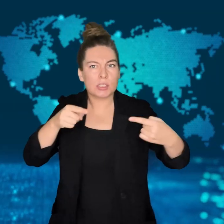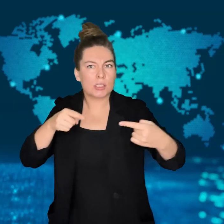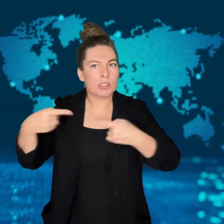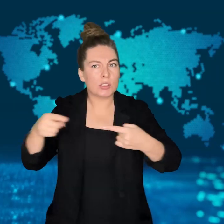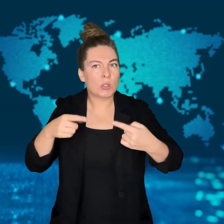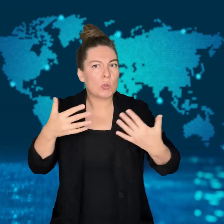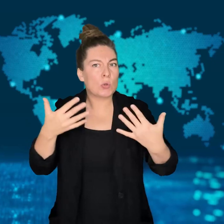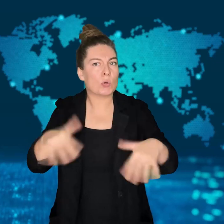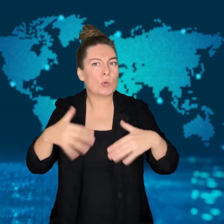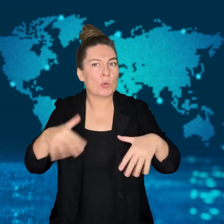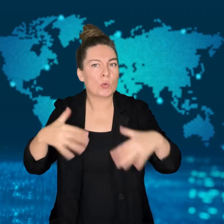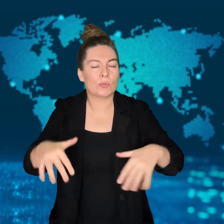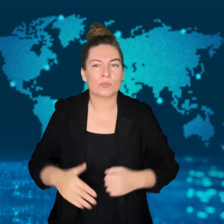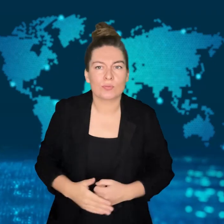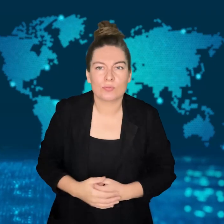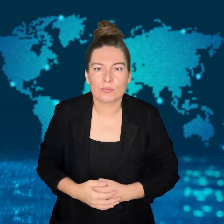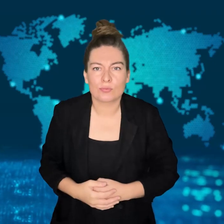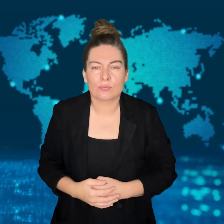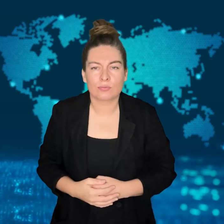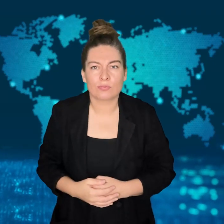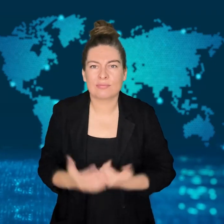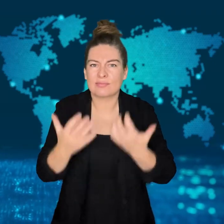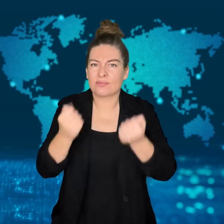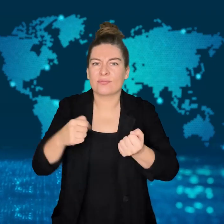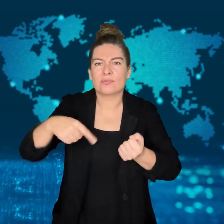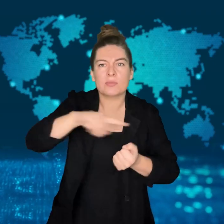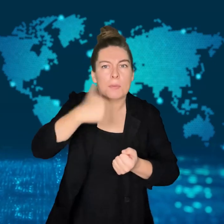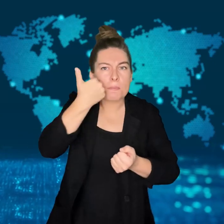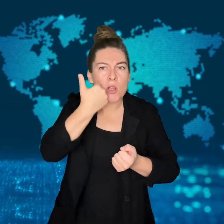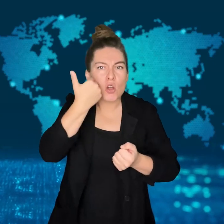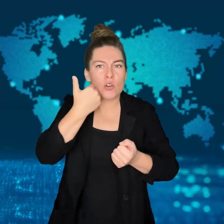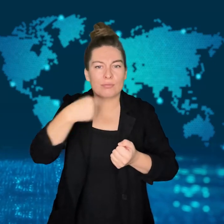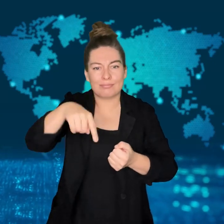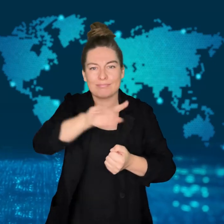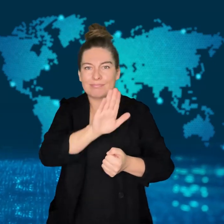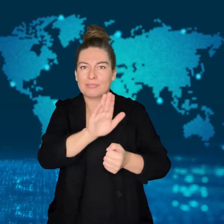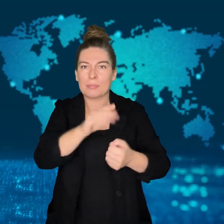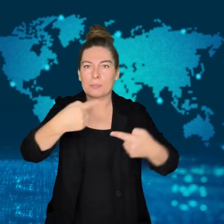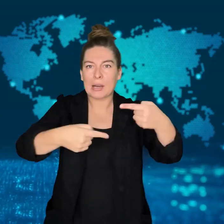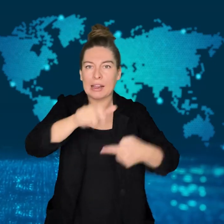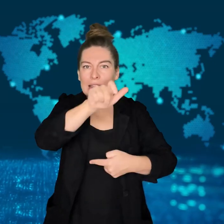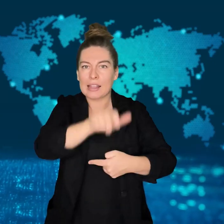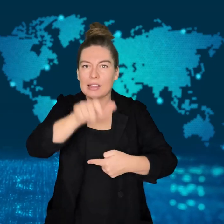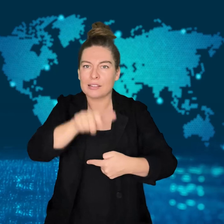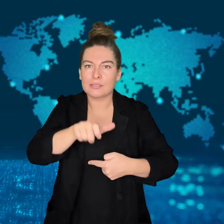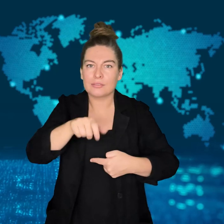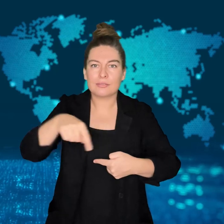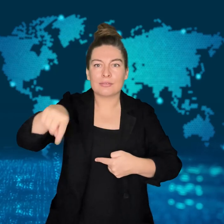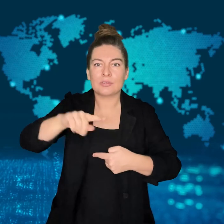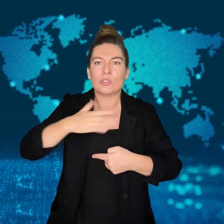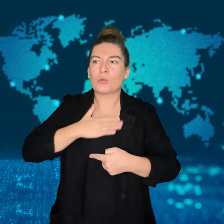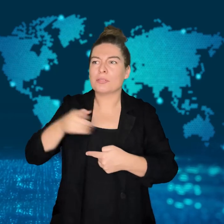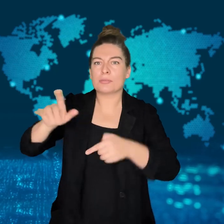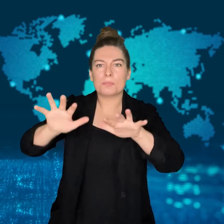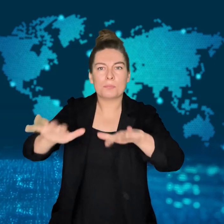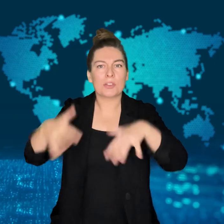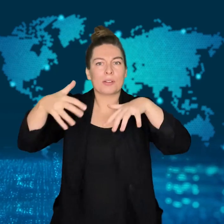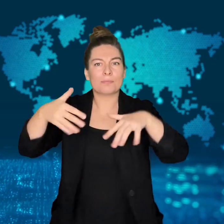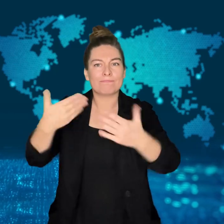breaking their Parliament's protocols.